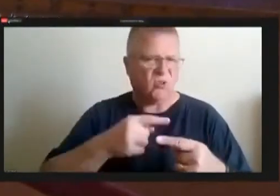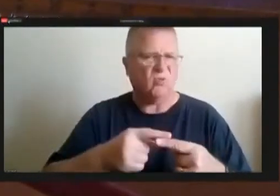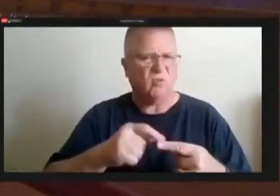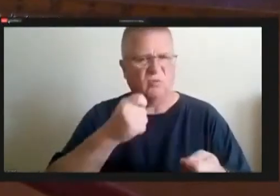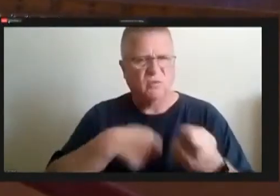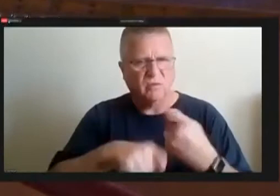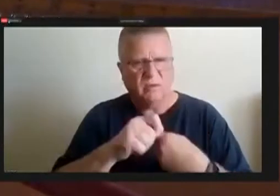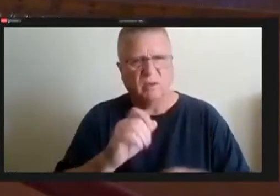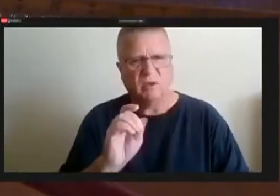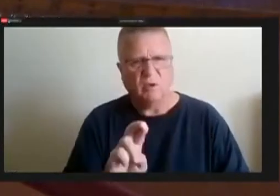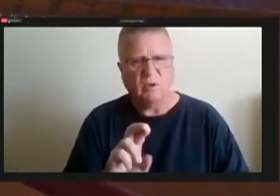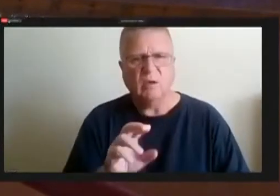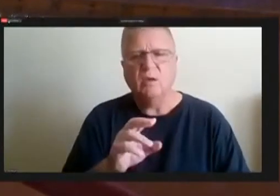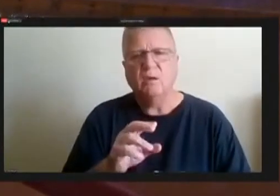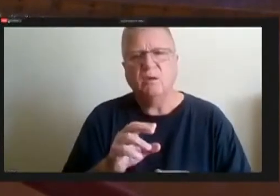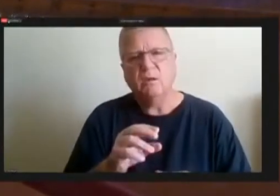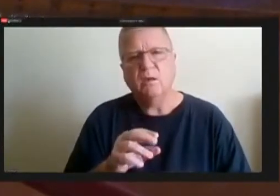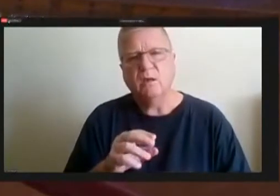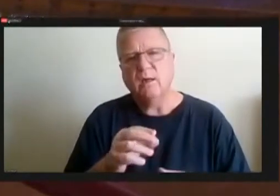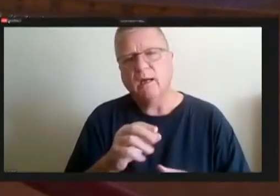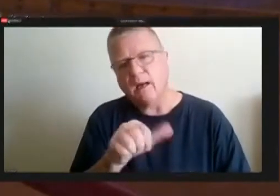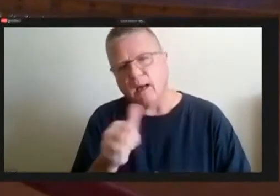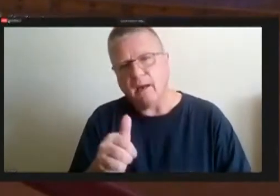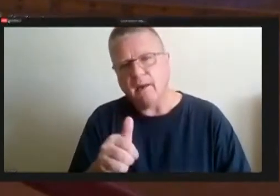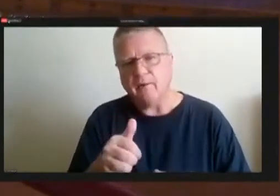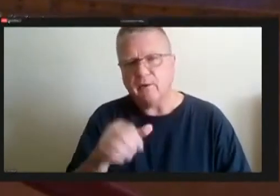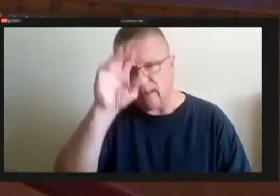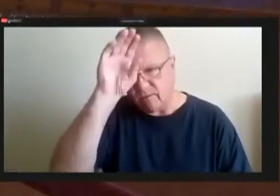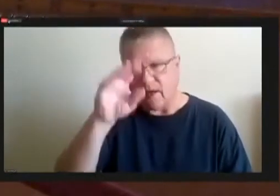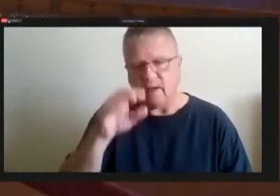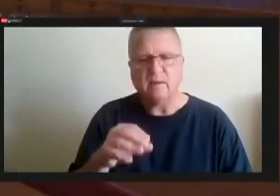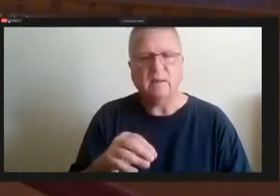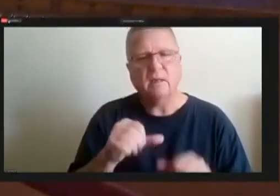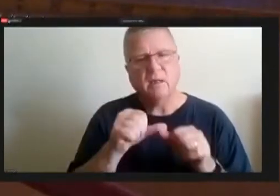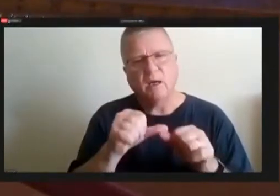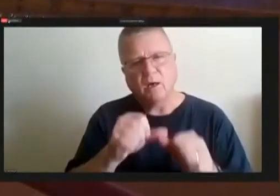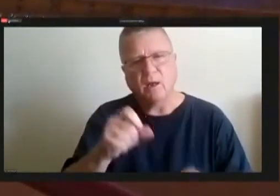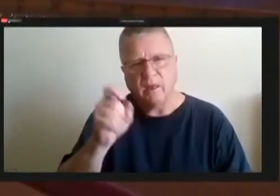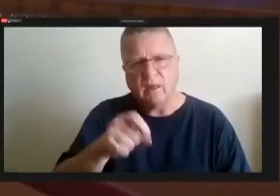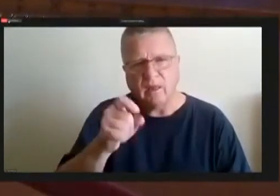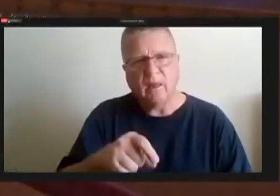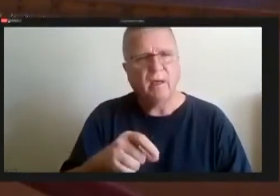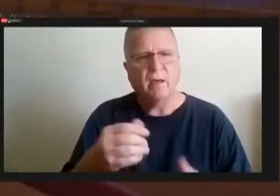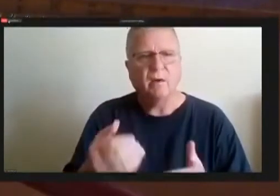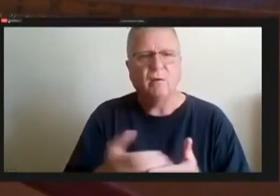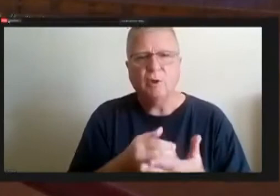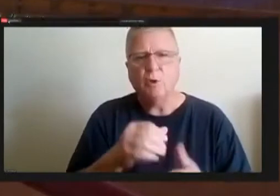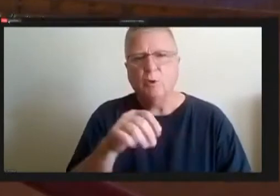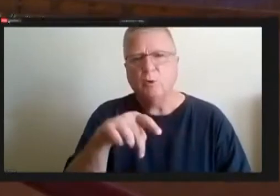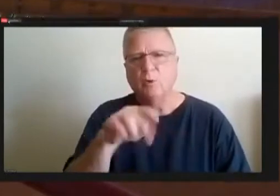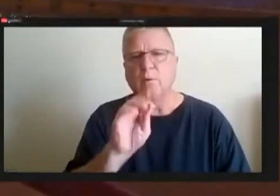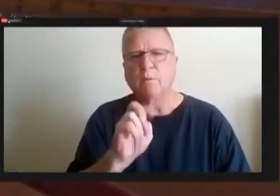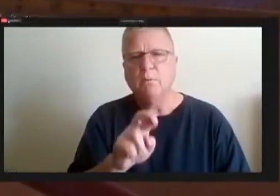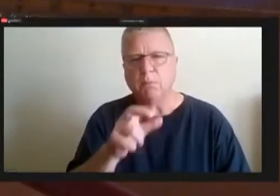such as fires in constant need of of a new pump urs to be able to keep them at that level